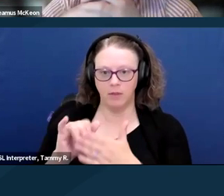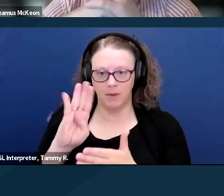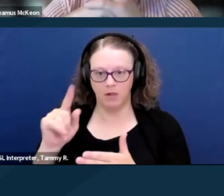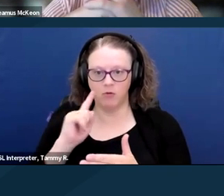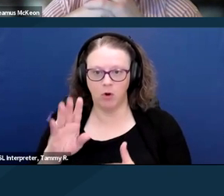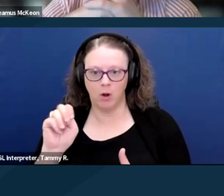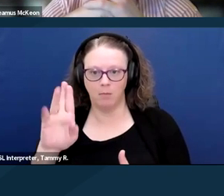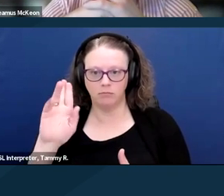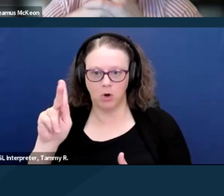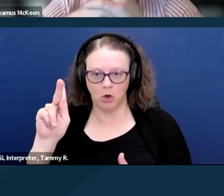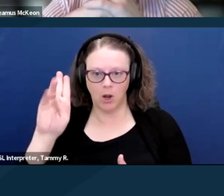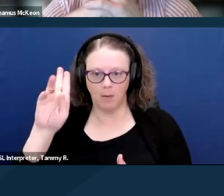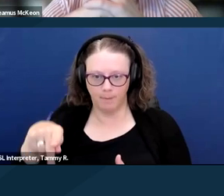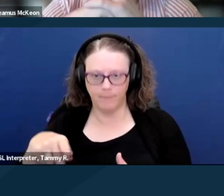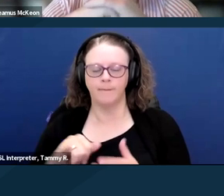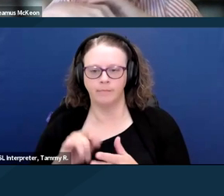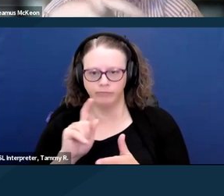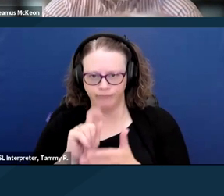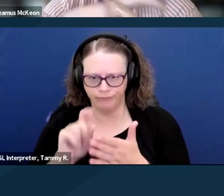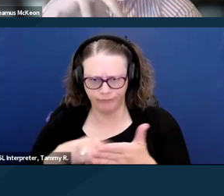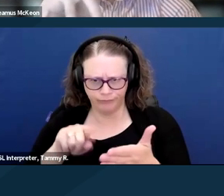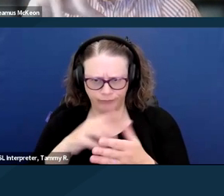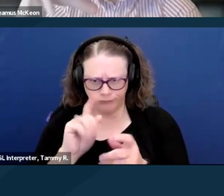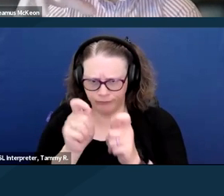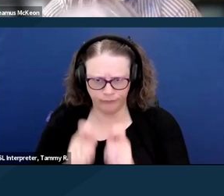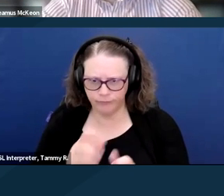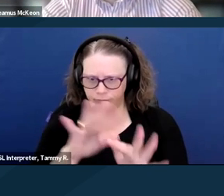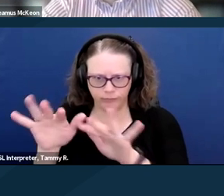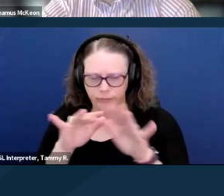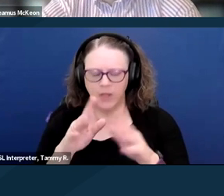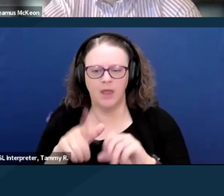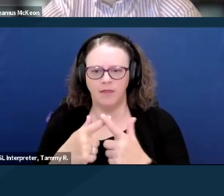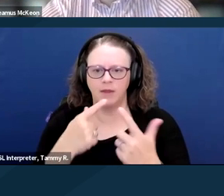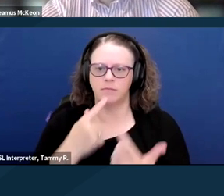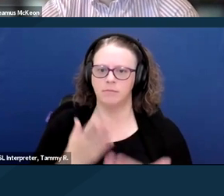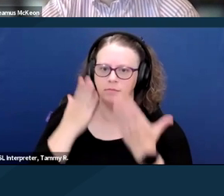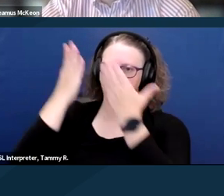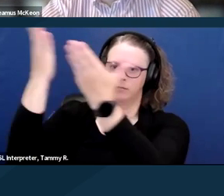for a vote in the House of Representatives. And that's sort of the legislative path that we're working to follow right now.